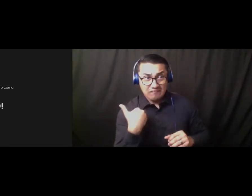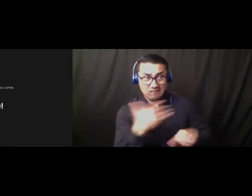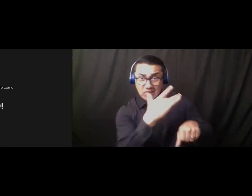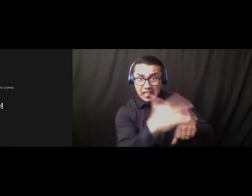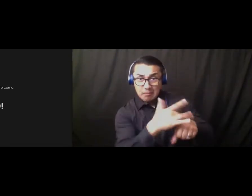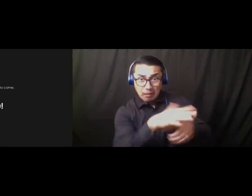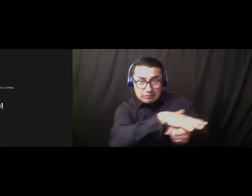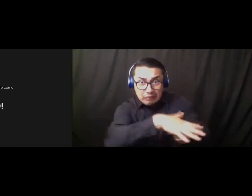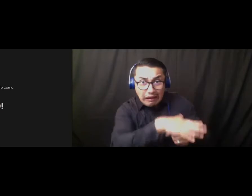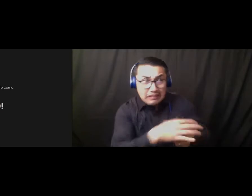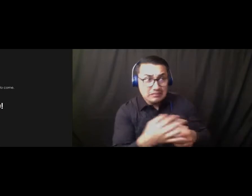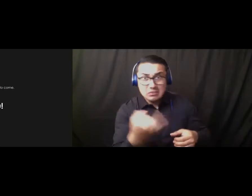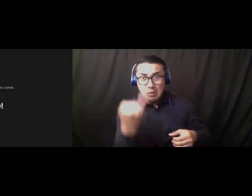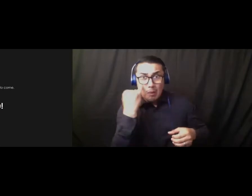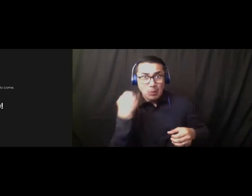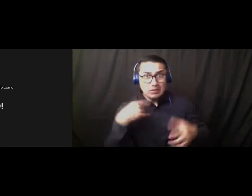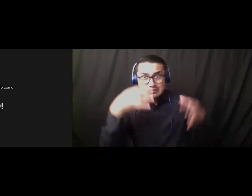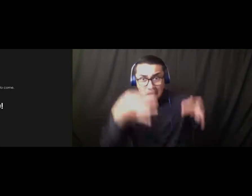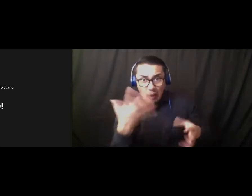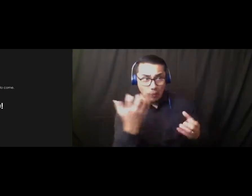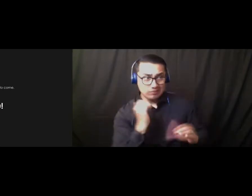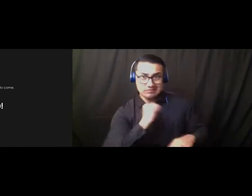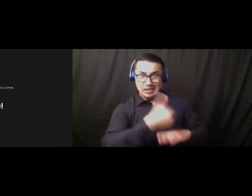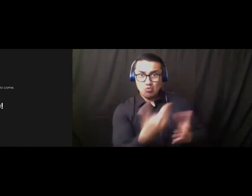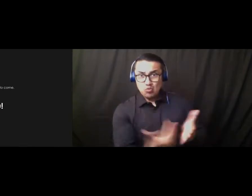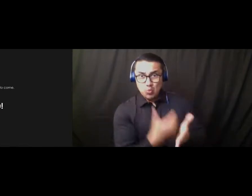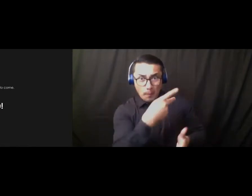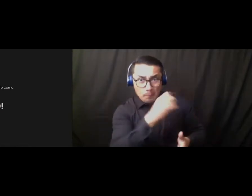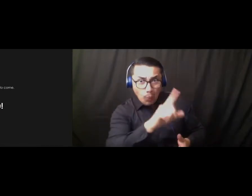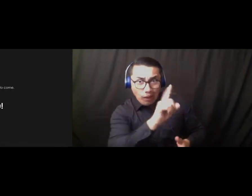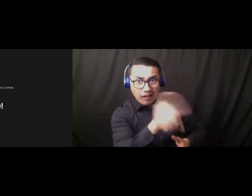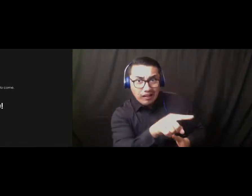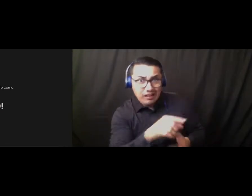add a pool? Um, it's in the master plan.